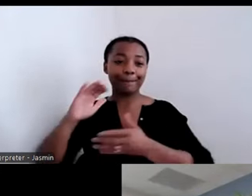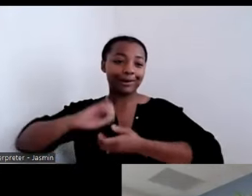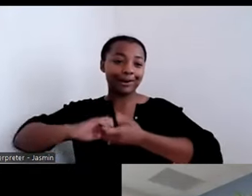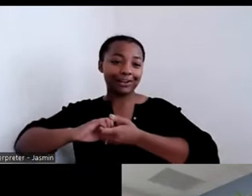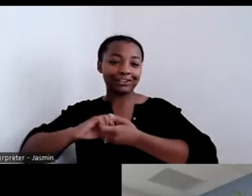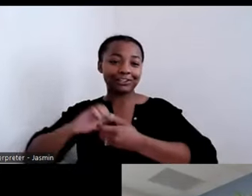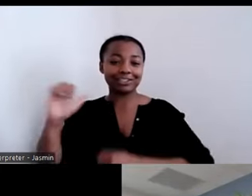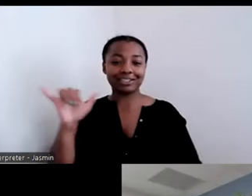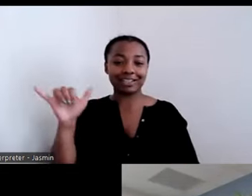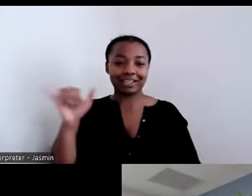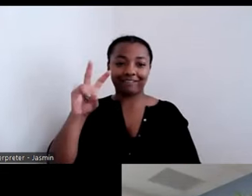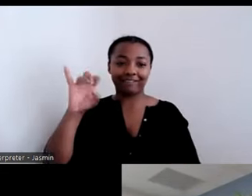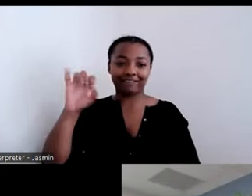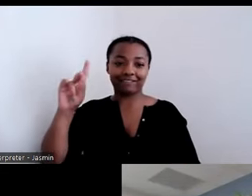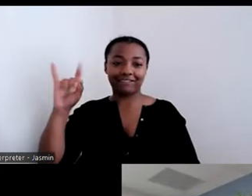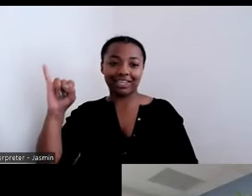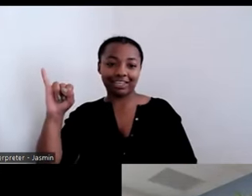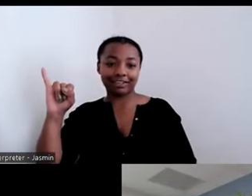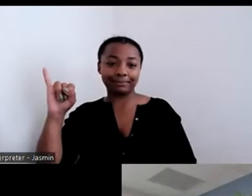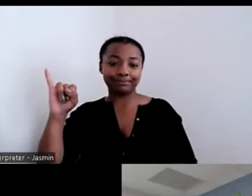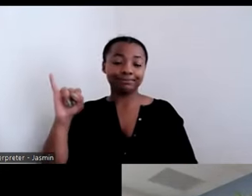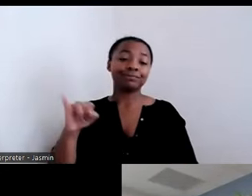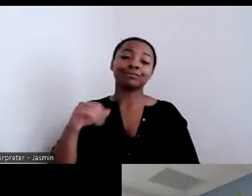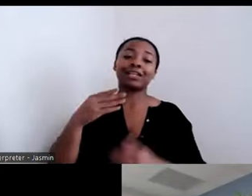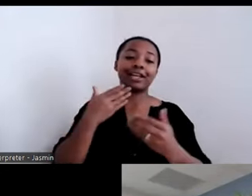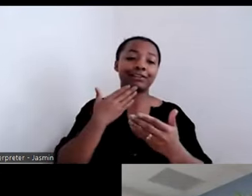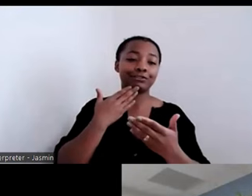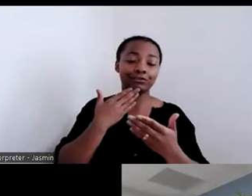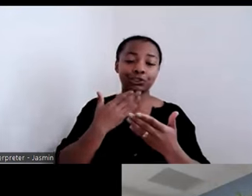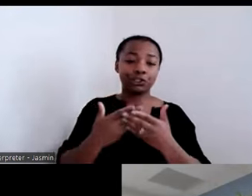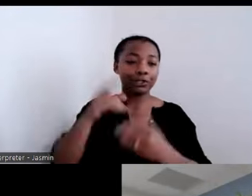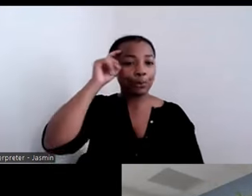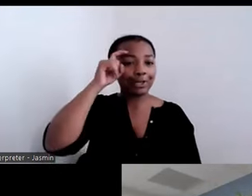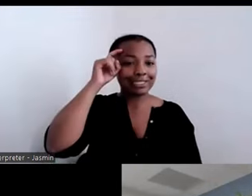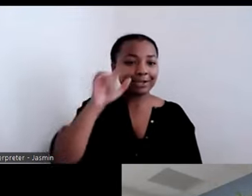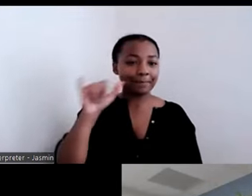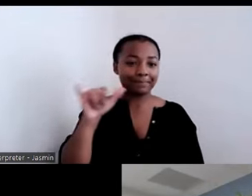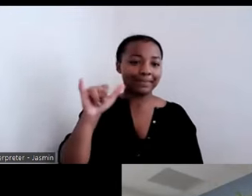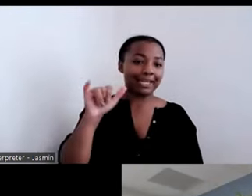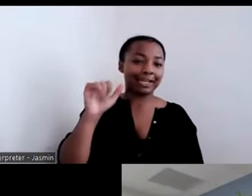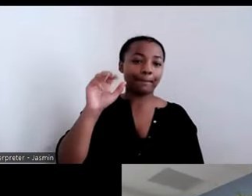of our state partners to create a service system that is paid for to do this great work.